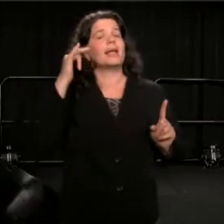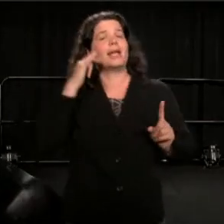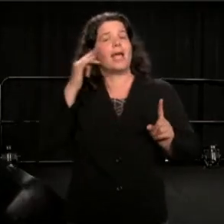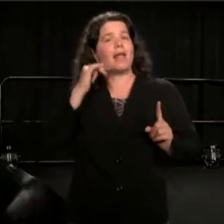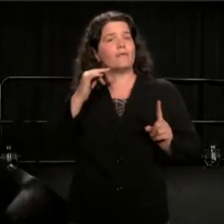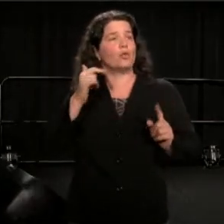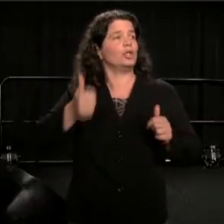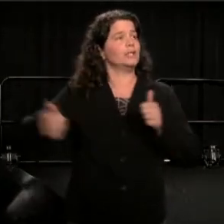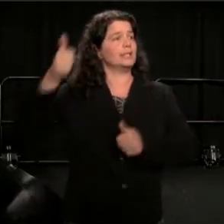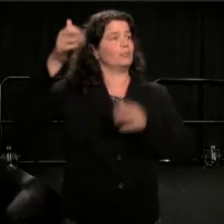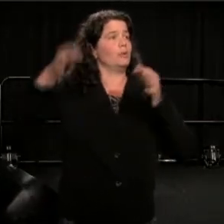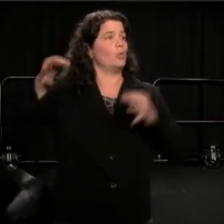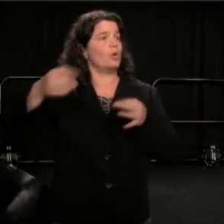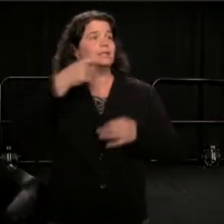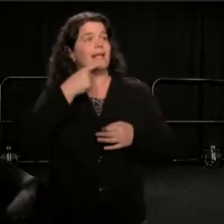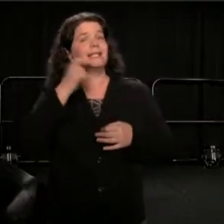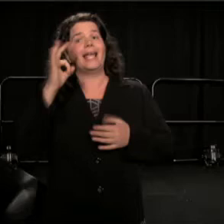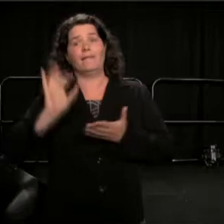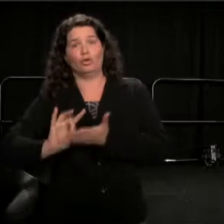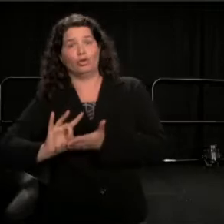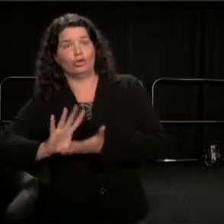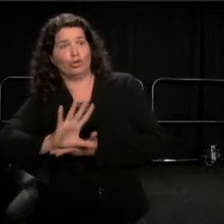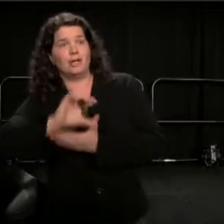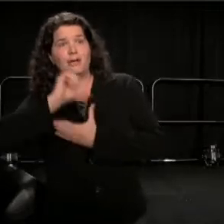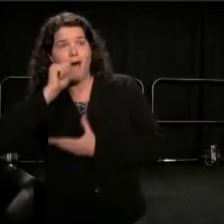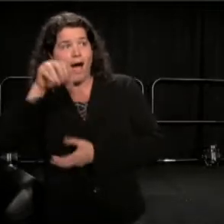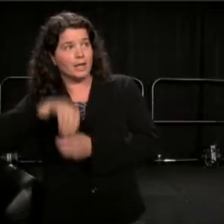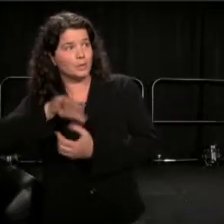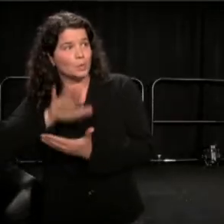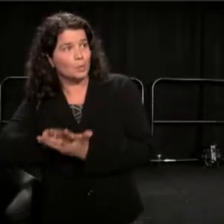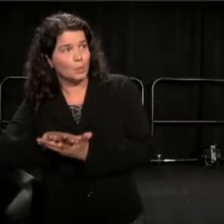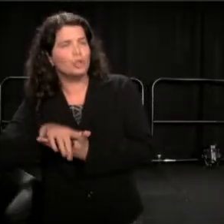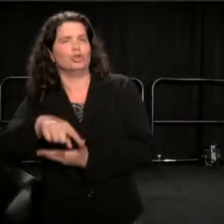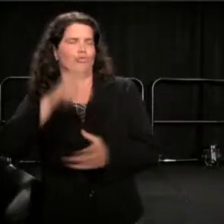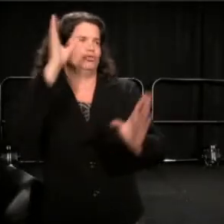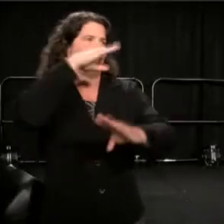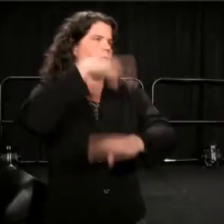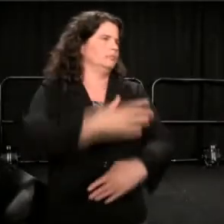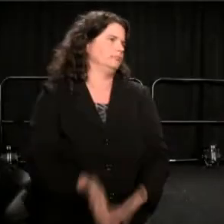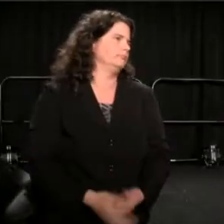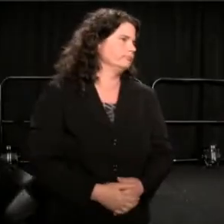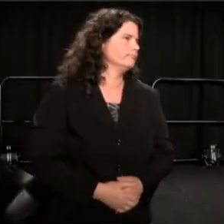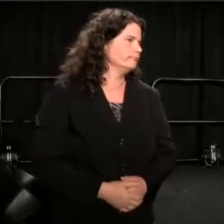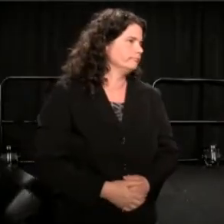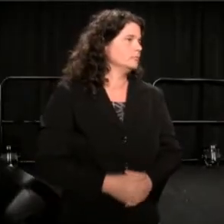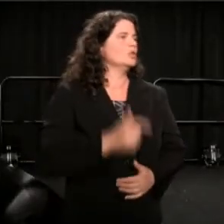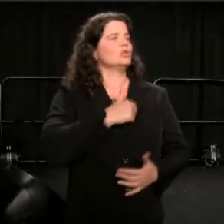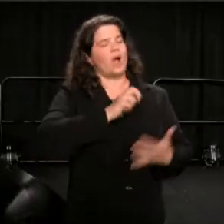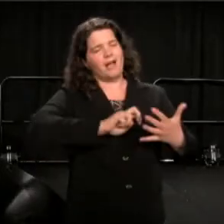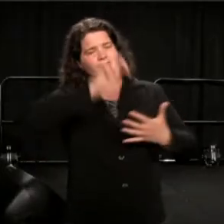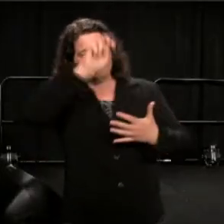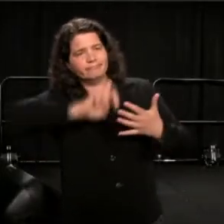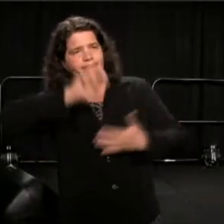you're in trouble." So I've been traveling in four geographic areas, Northern California, to Stockton and the city.